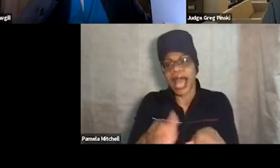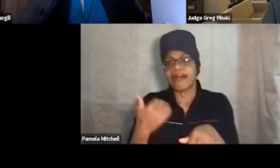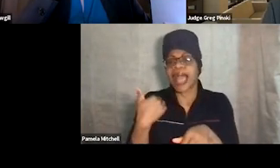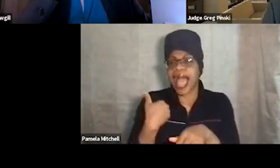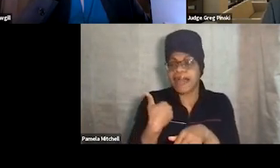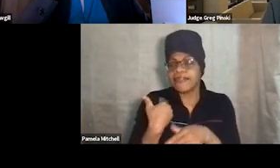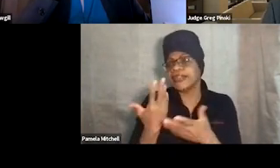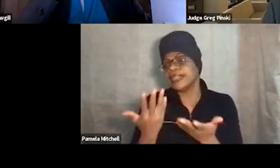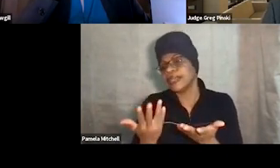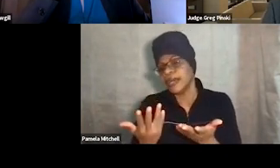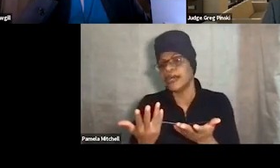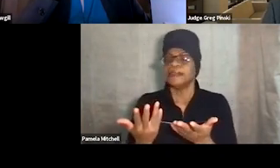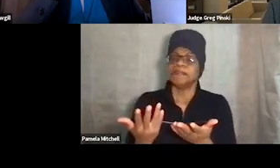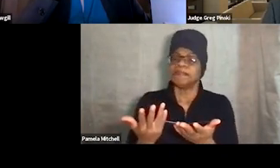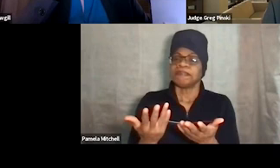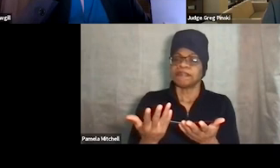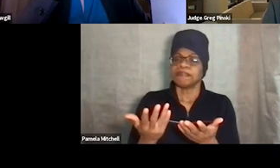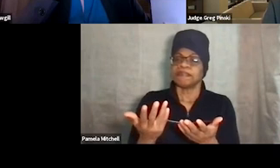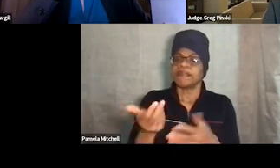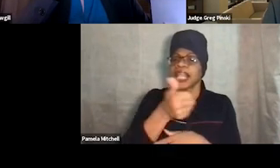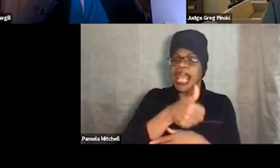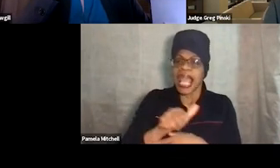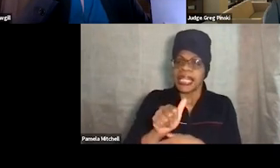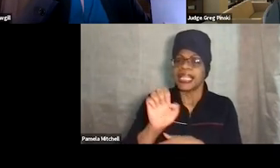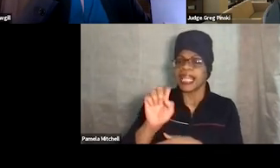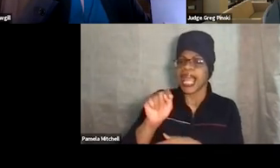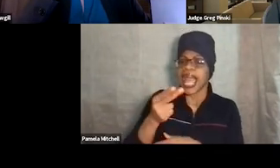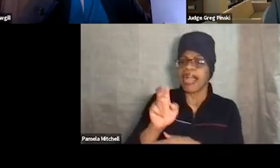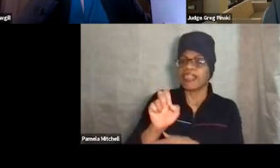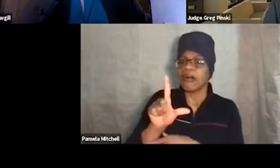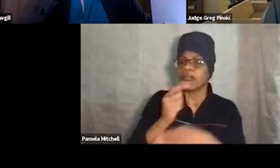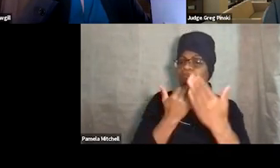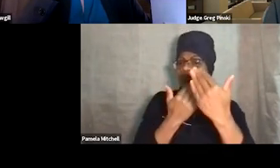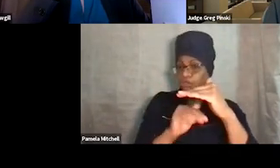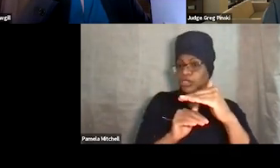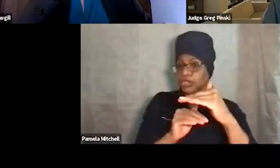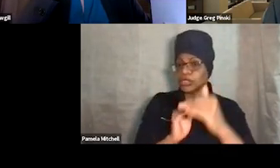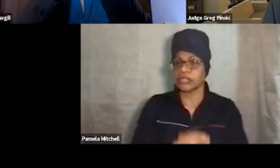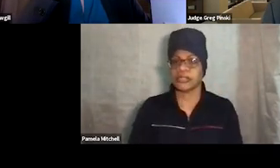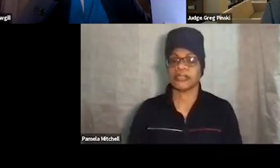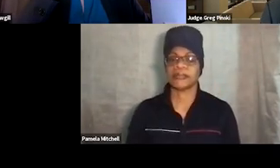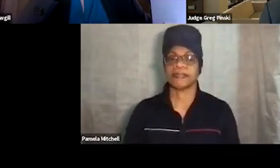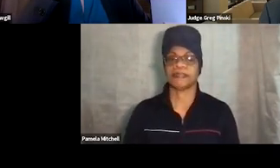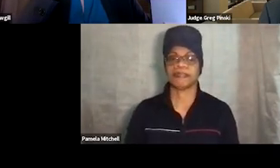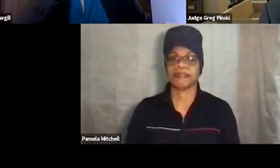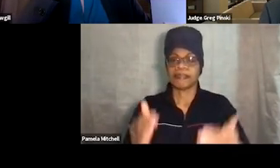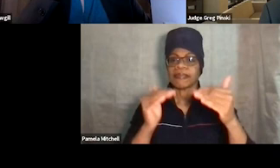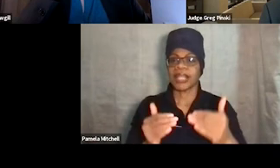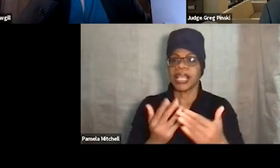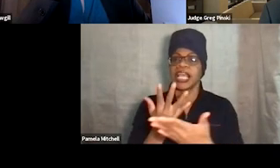of any ethical restrictions. Jail sanctions are important component